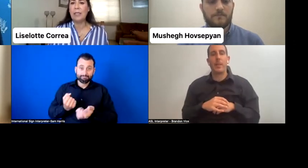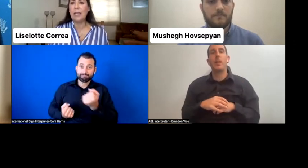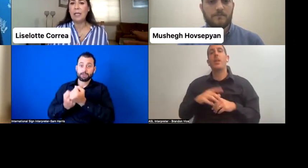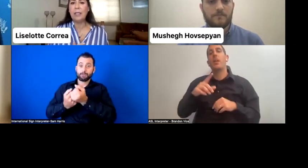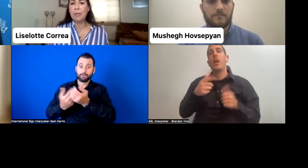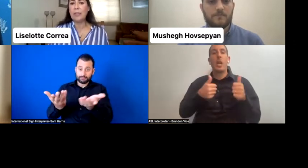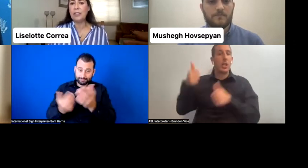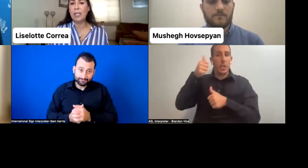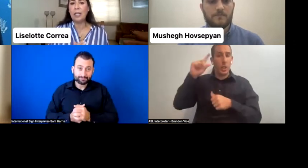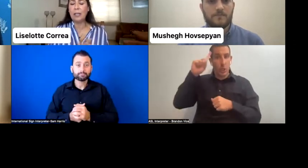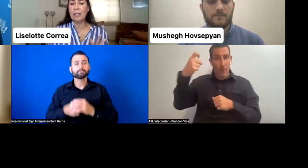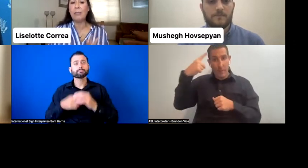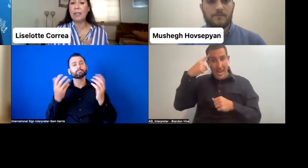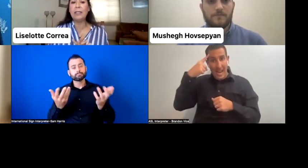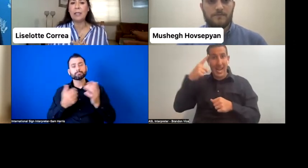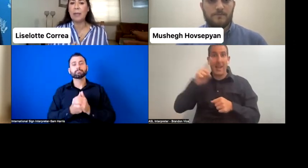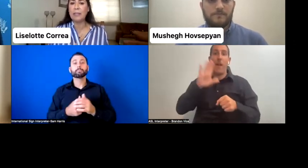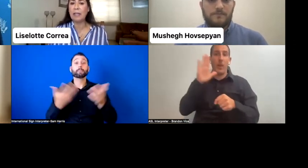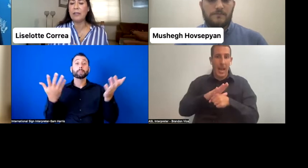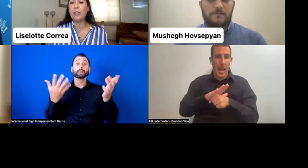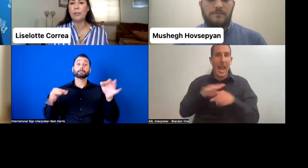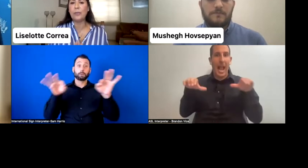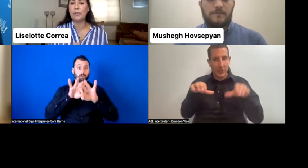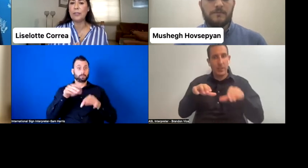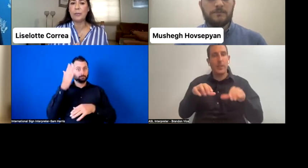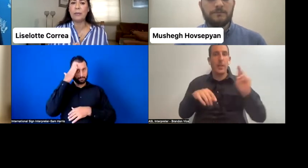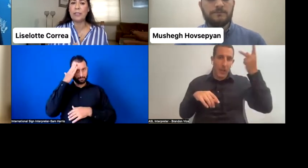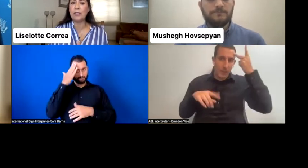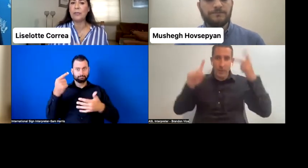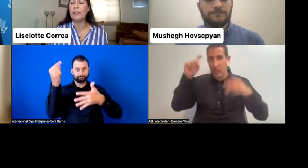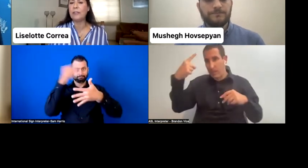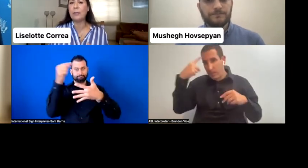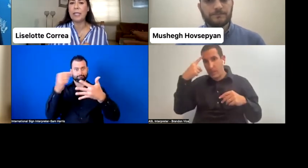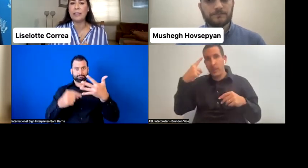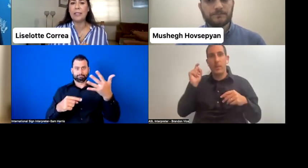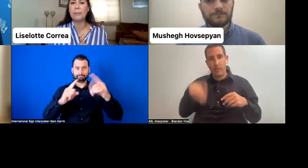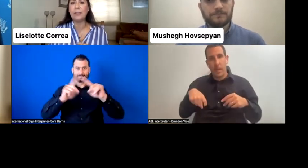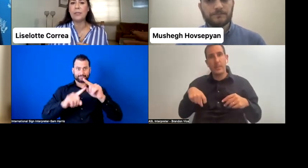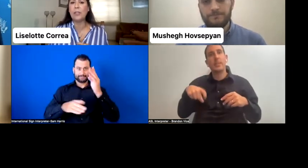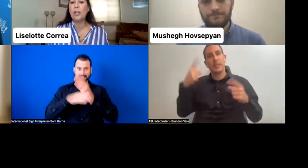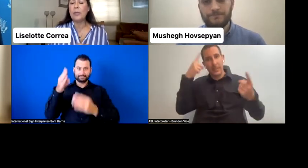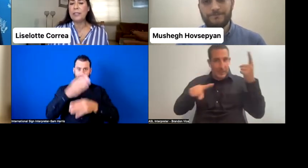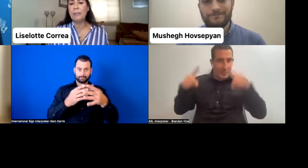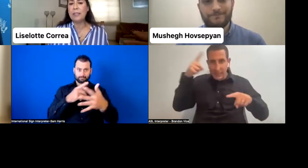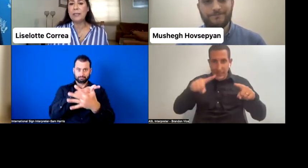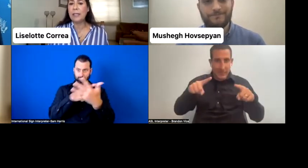And the potential-- and the political parties have an enormous responsibility to consider their militant persons with disabilities